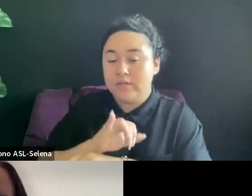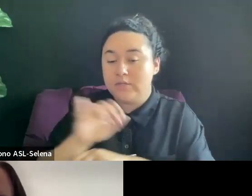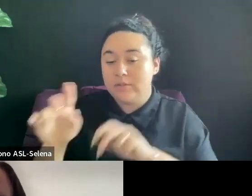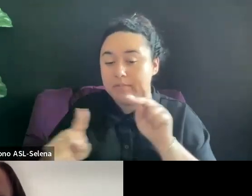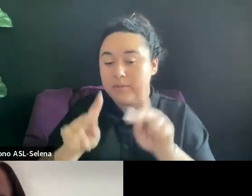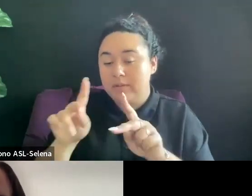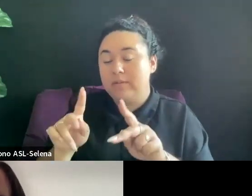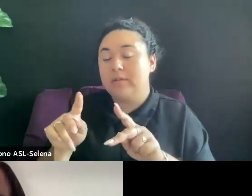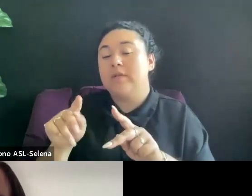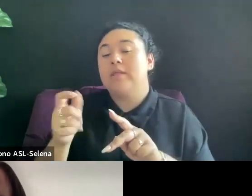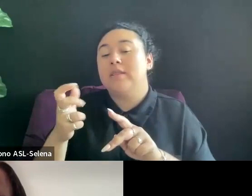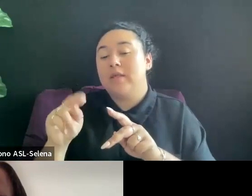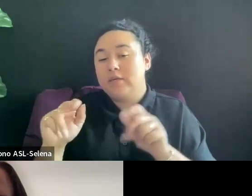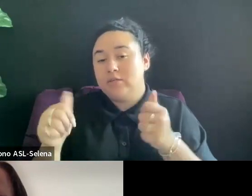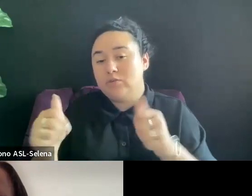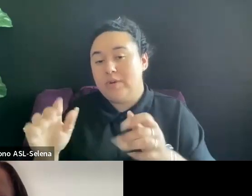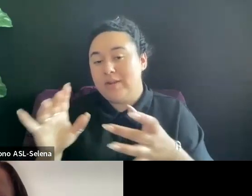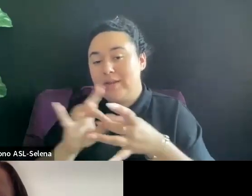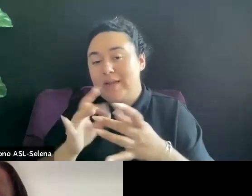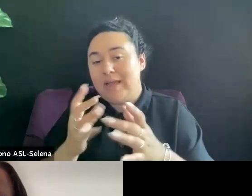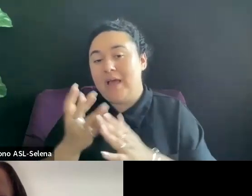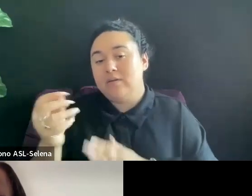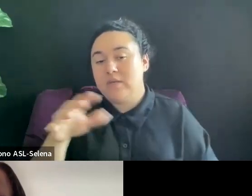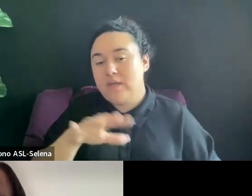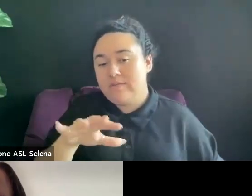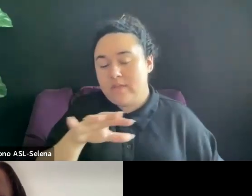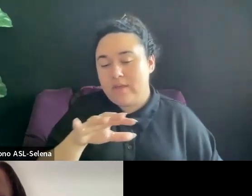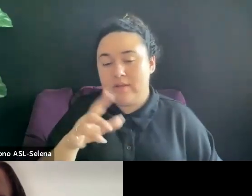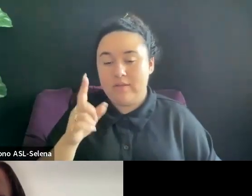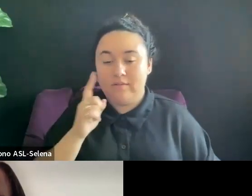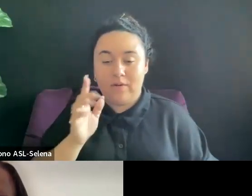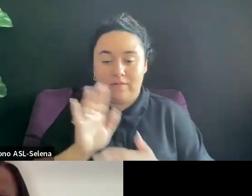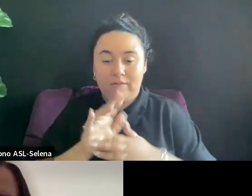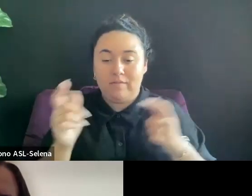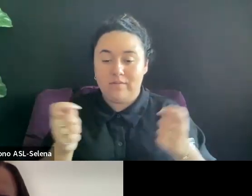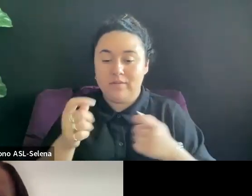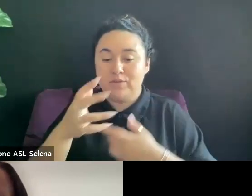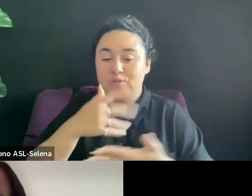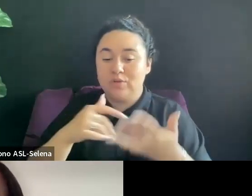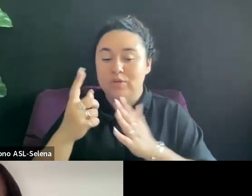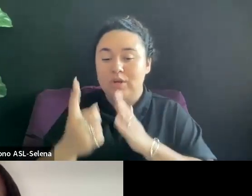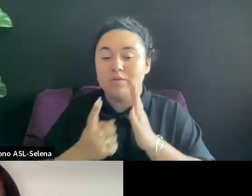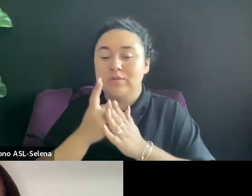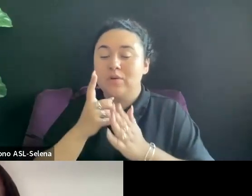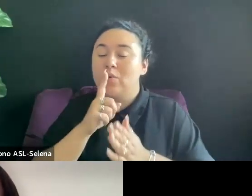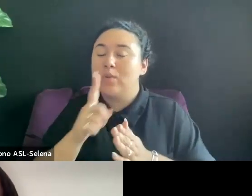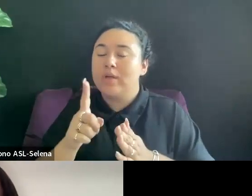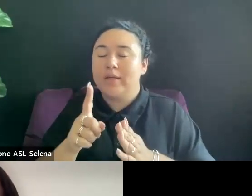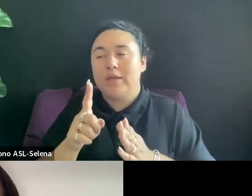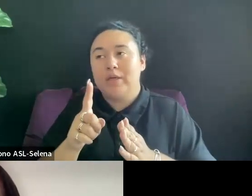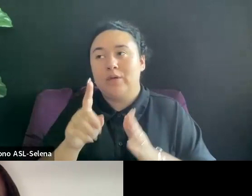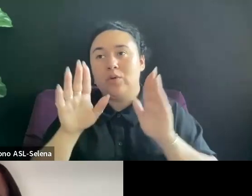EVEN AT A FESTIVAL THE SOCIAL HOURS ARE GREAT PLACES TO CONNECT WITH PEOPLE AND USUALLY SERVE